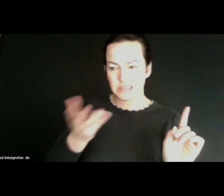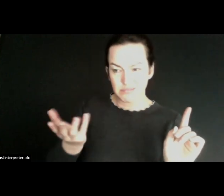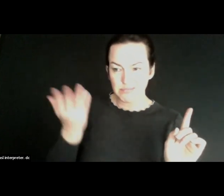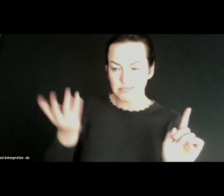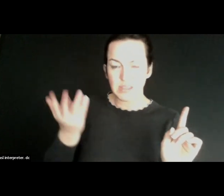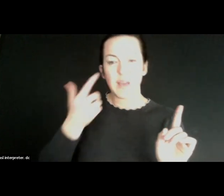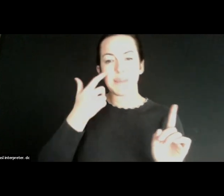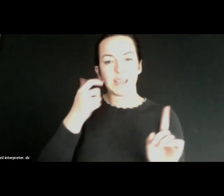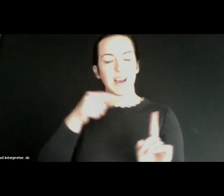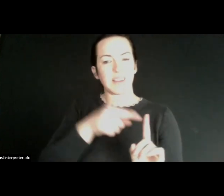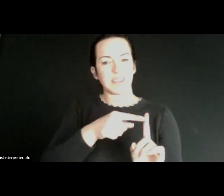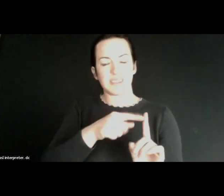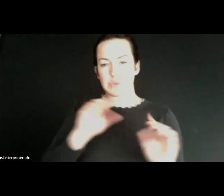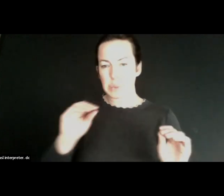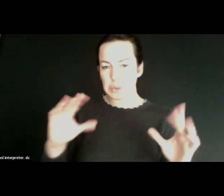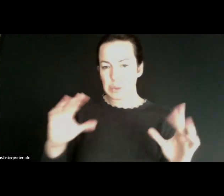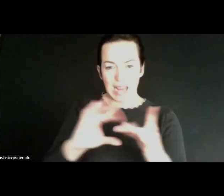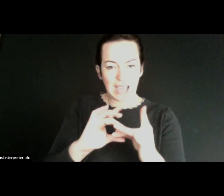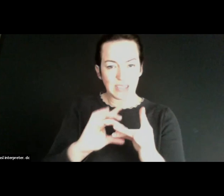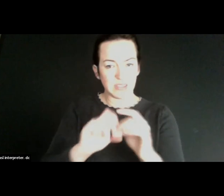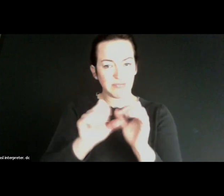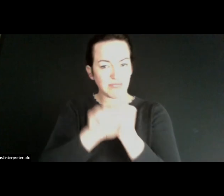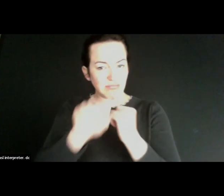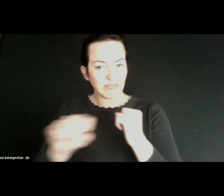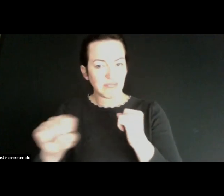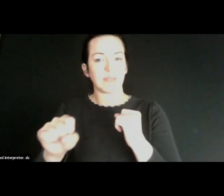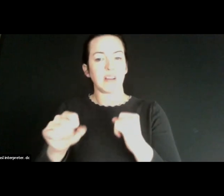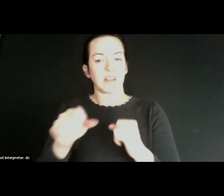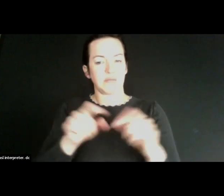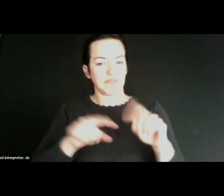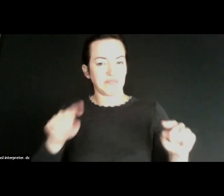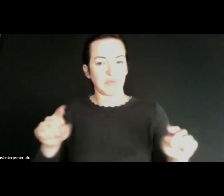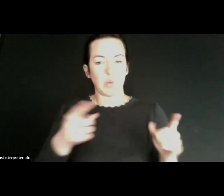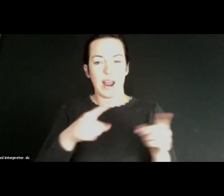because they weren't connecting it was taking too long. All those different things were happening